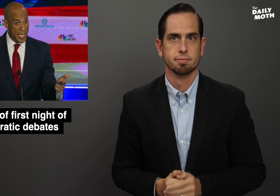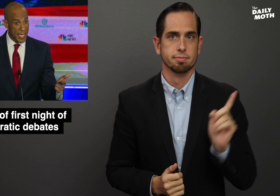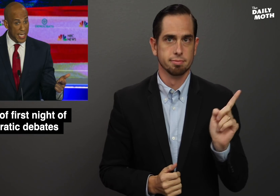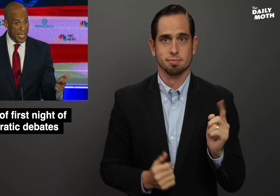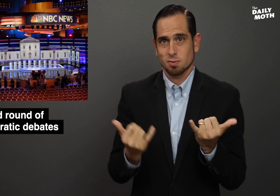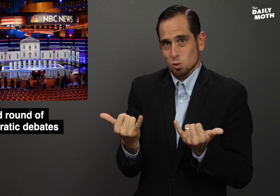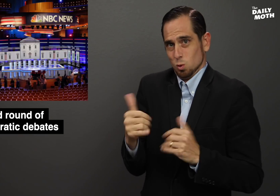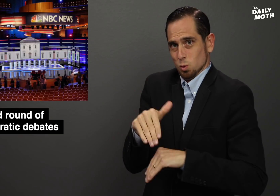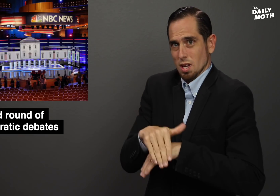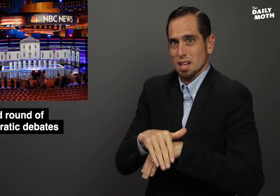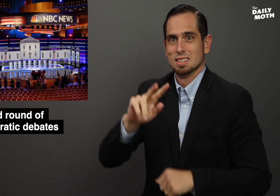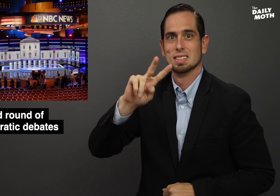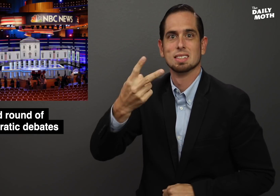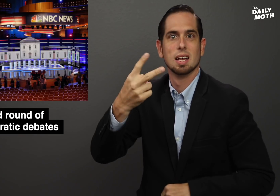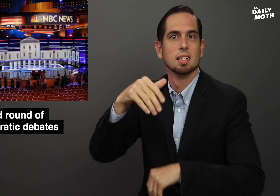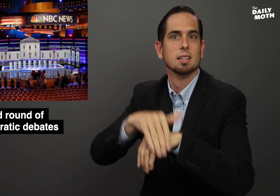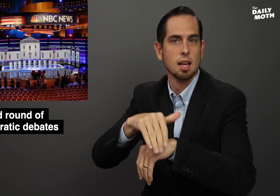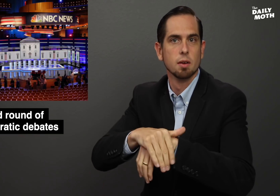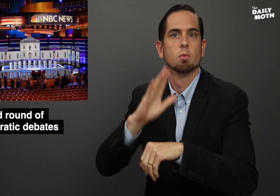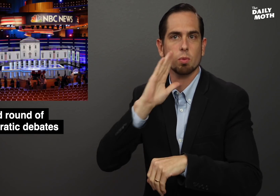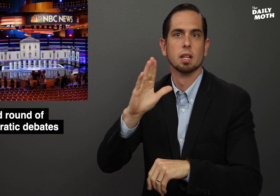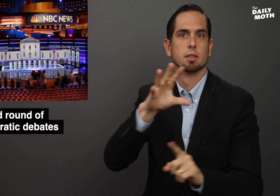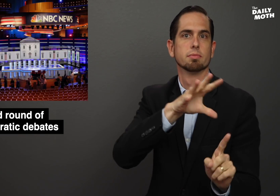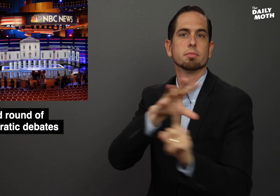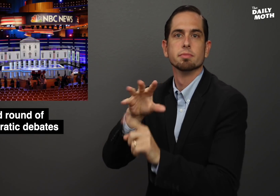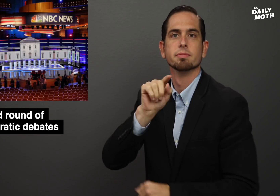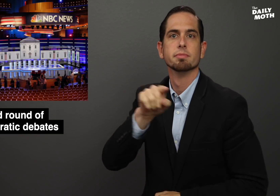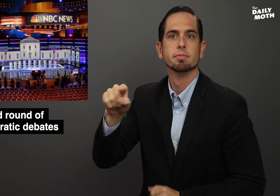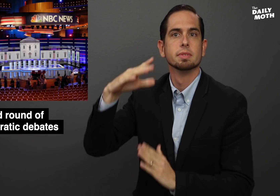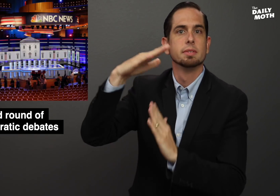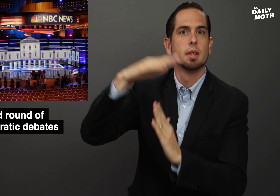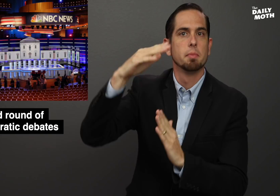Tonight is the second night, which will feature several